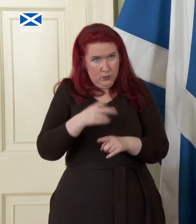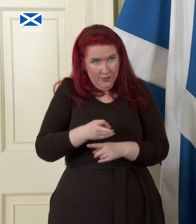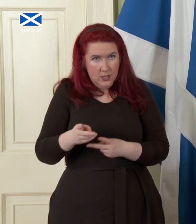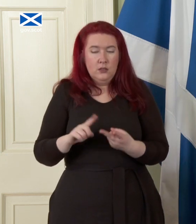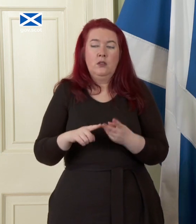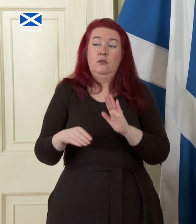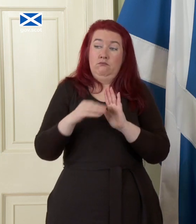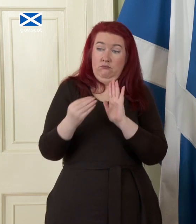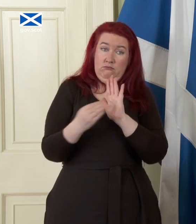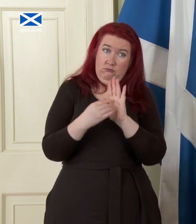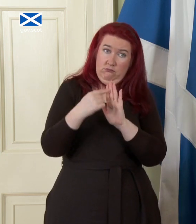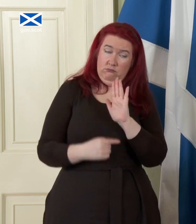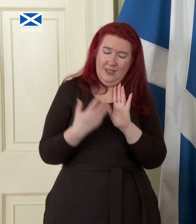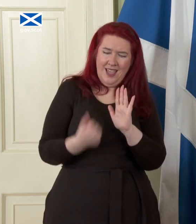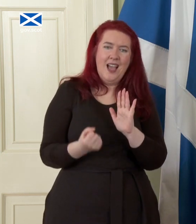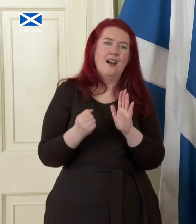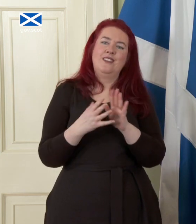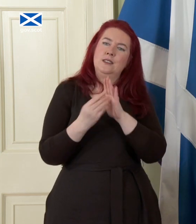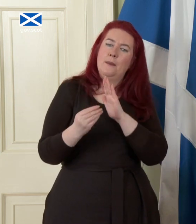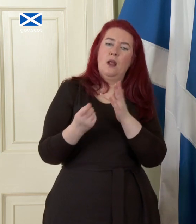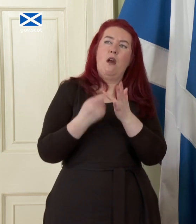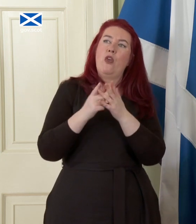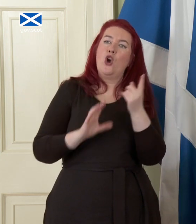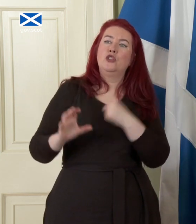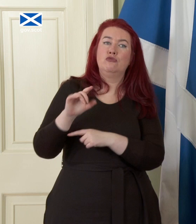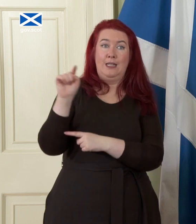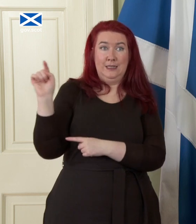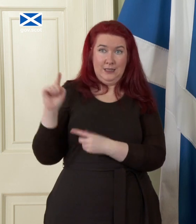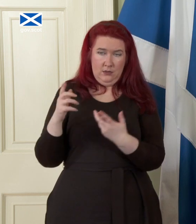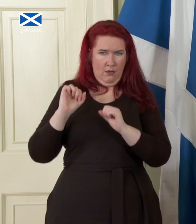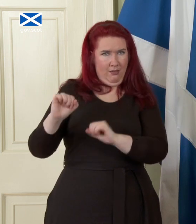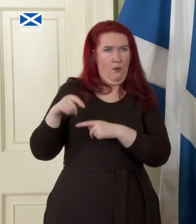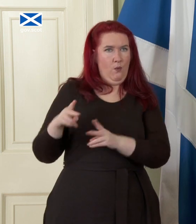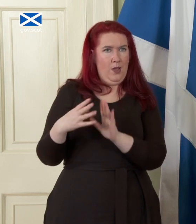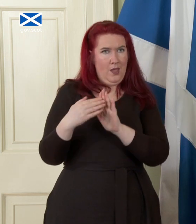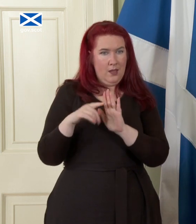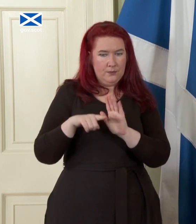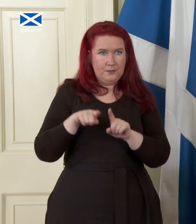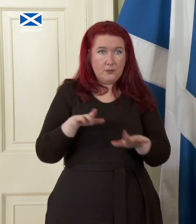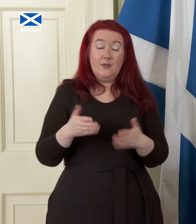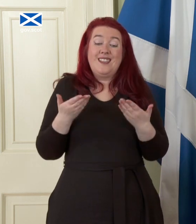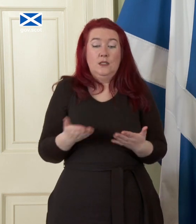approaches that other countries take and we and are in a process of looking at that international